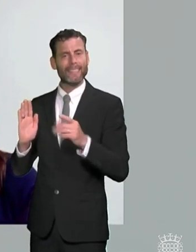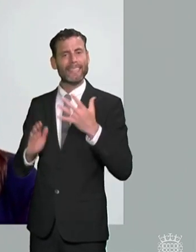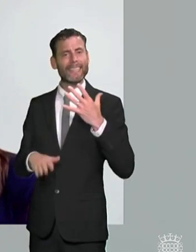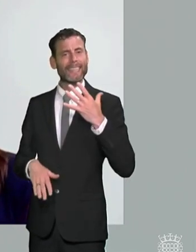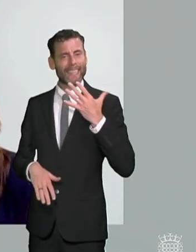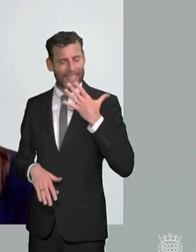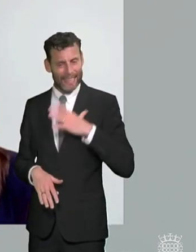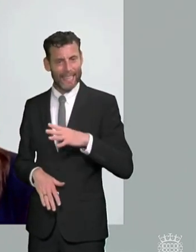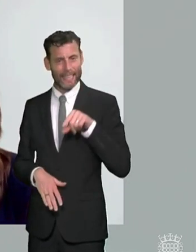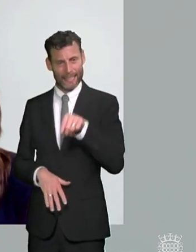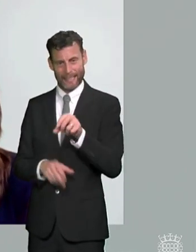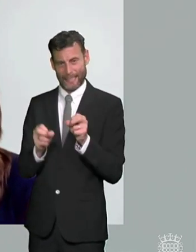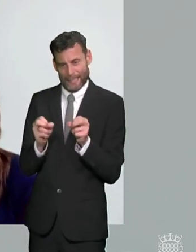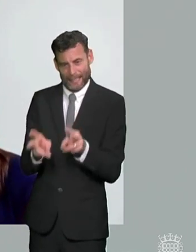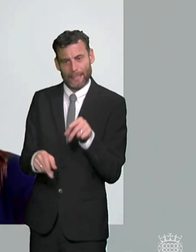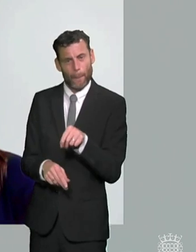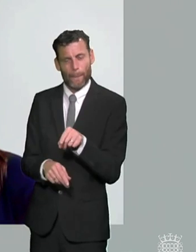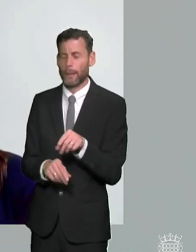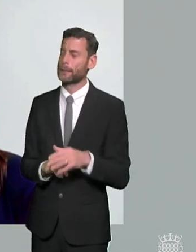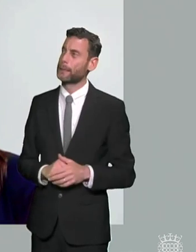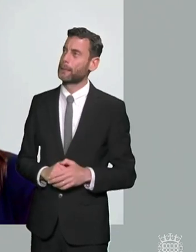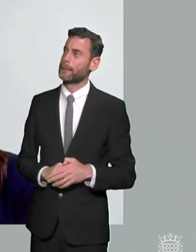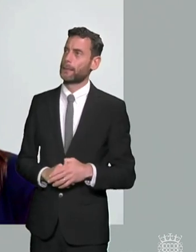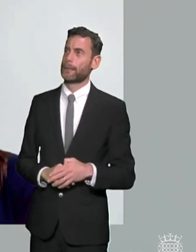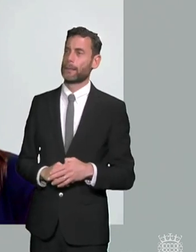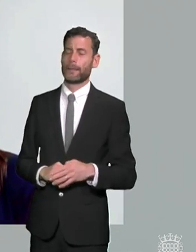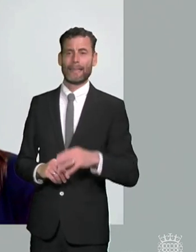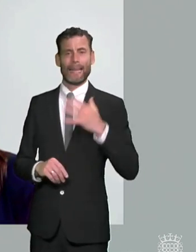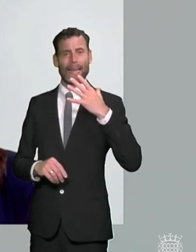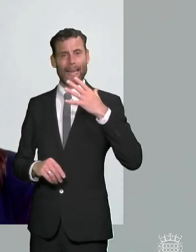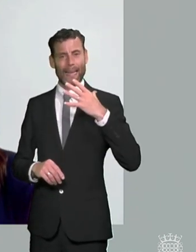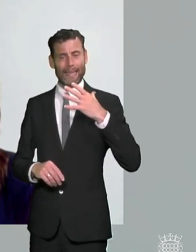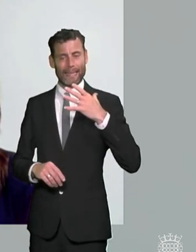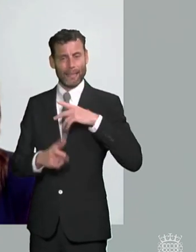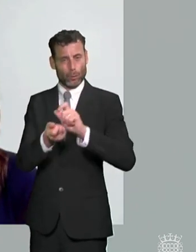we suspect that that will mean um you know the reduction of rights and entitlements and a raising